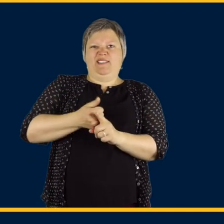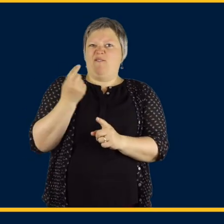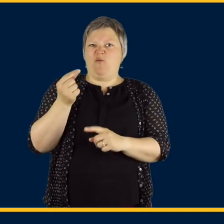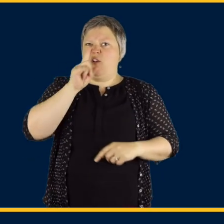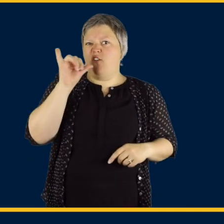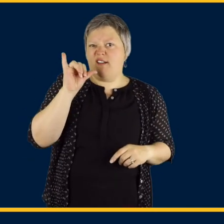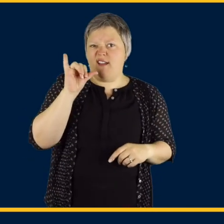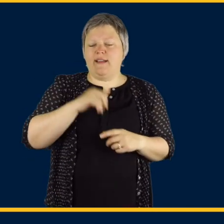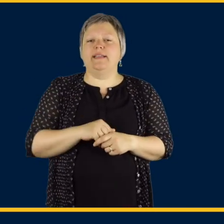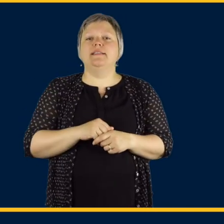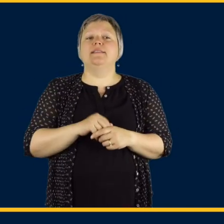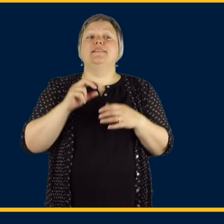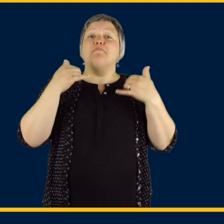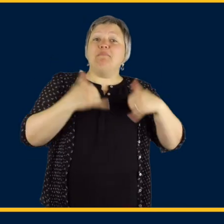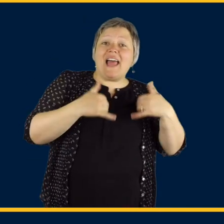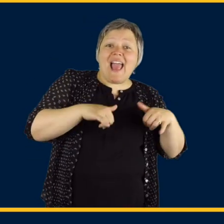So, what does therapy look like?